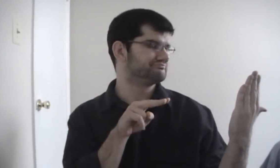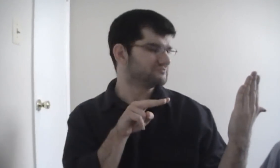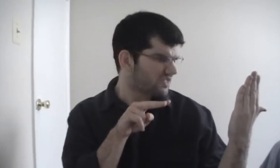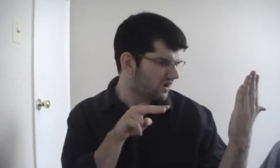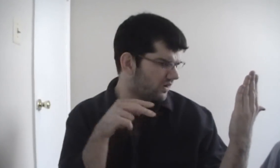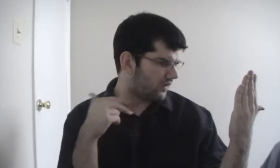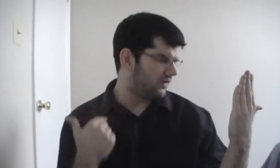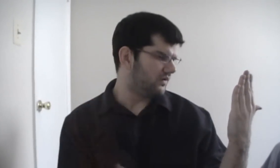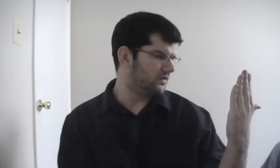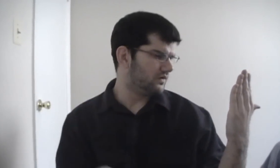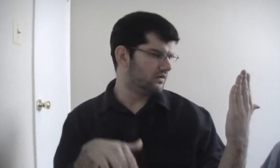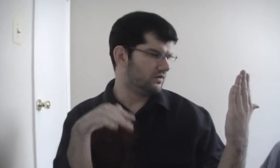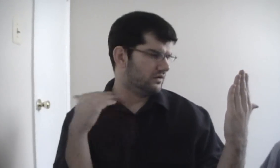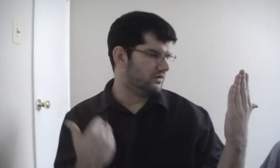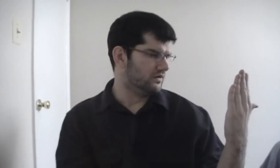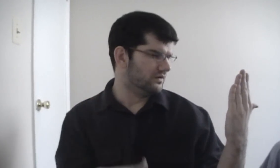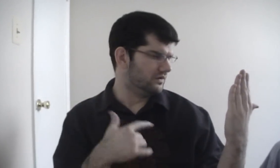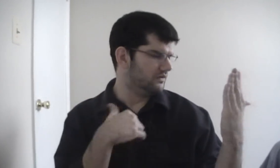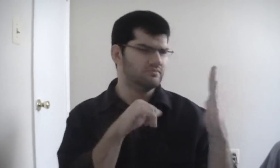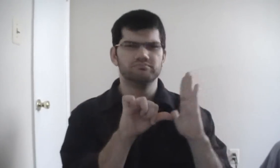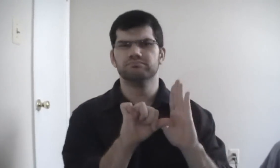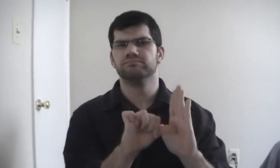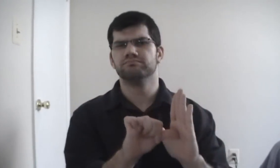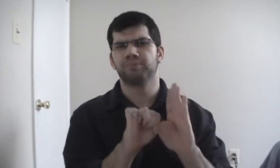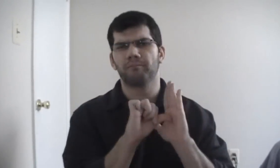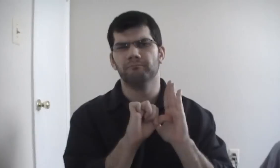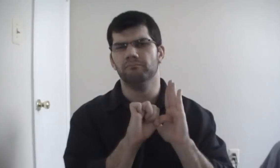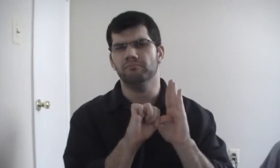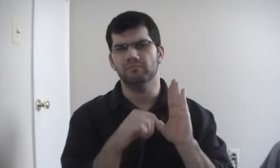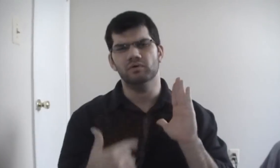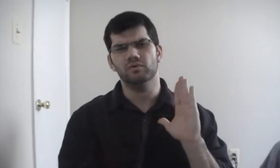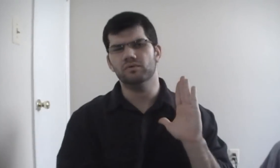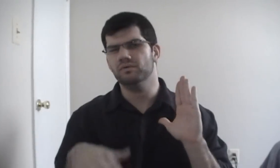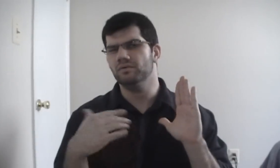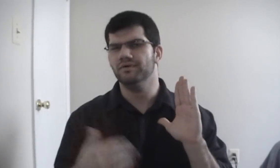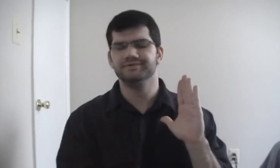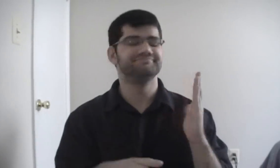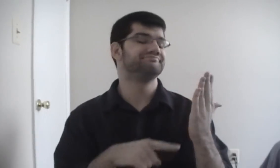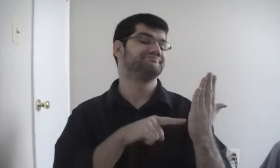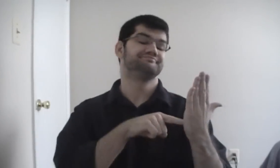When I first saw it, I was truly impressed.